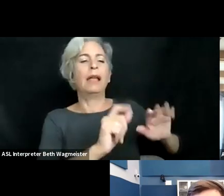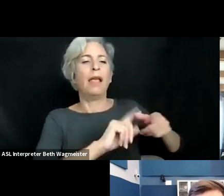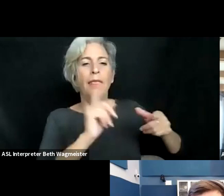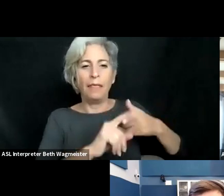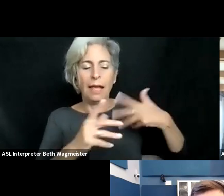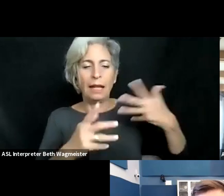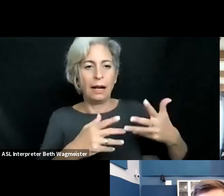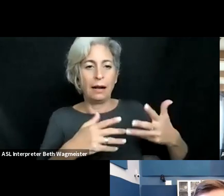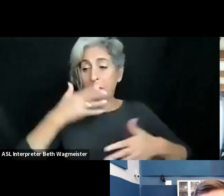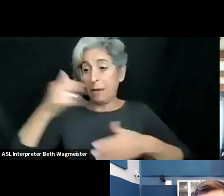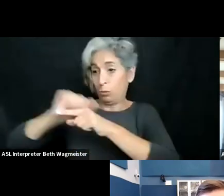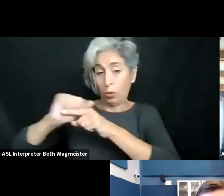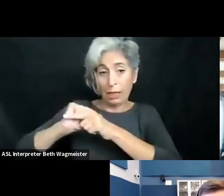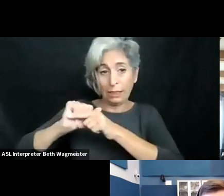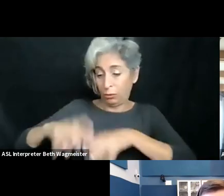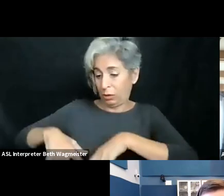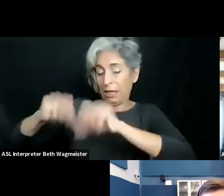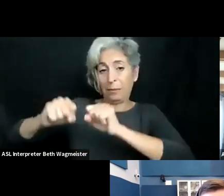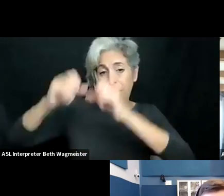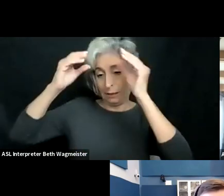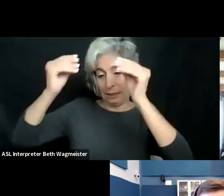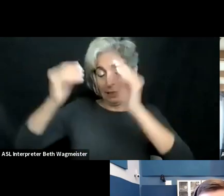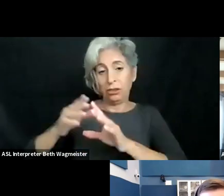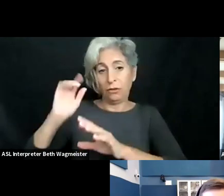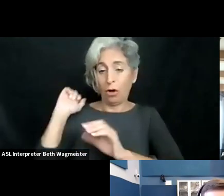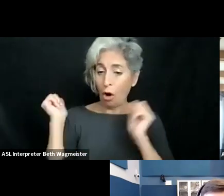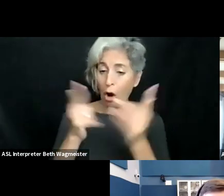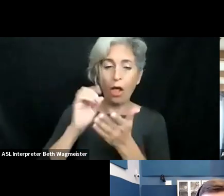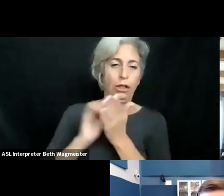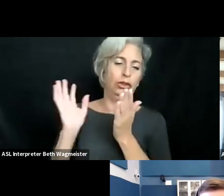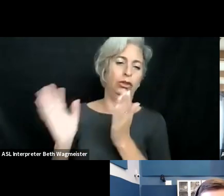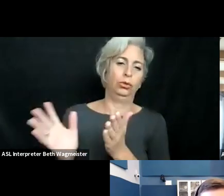have computer classes interactive white boards and so on,